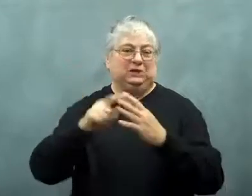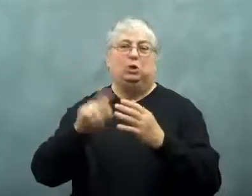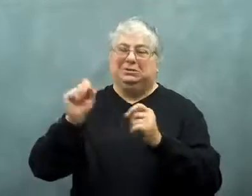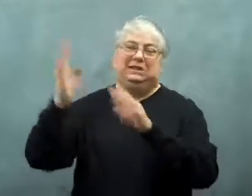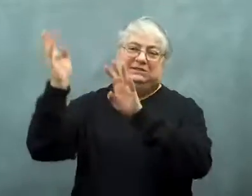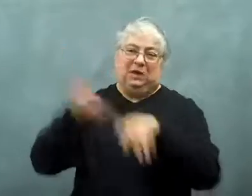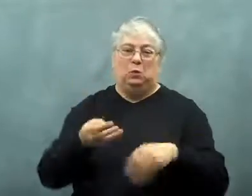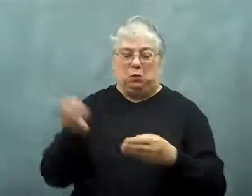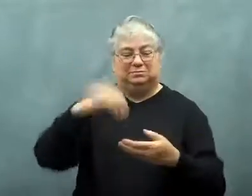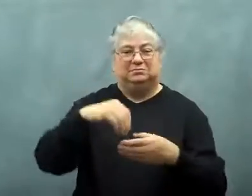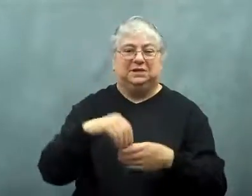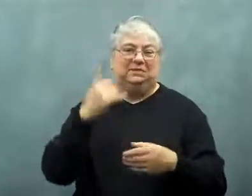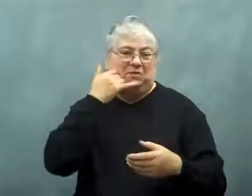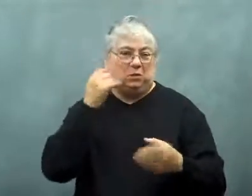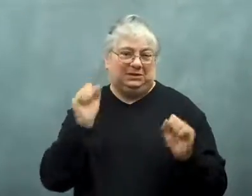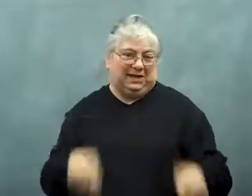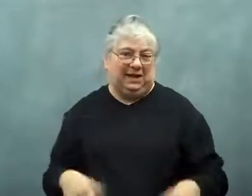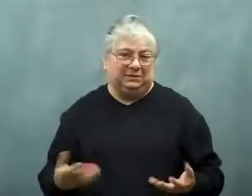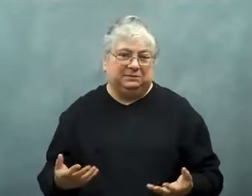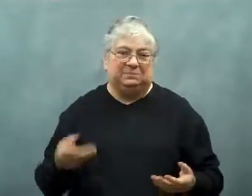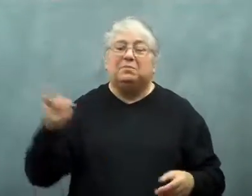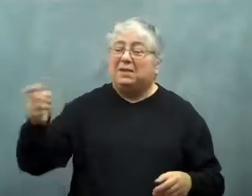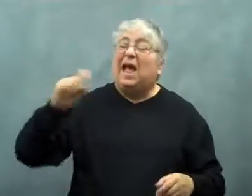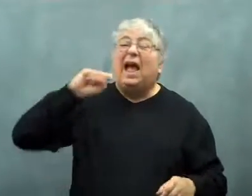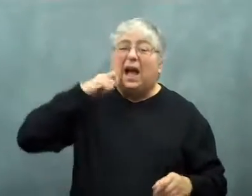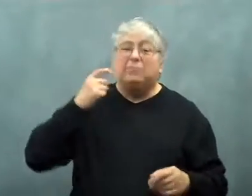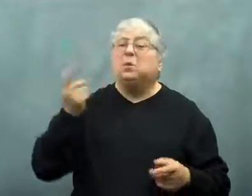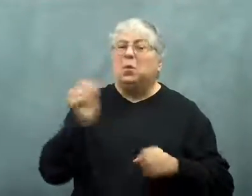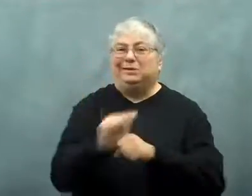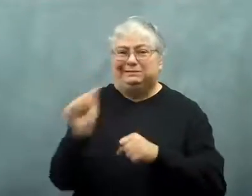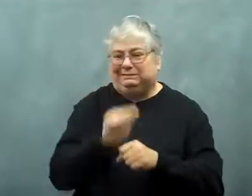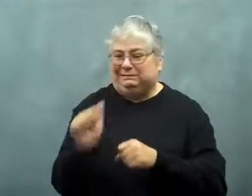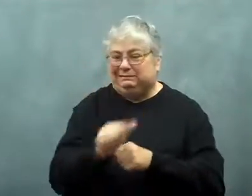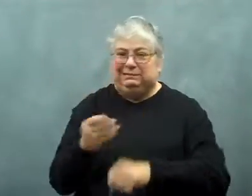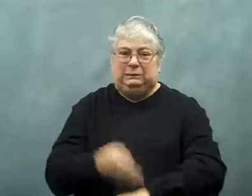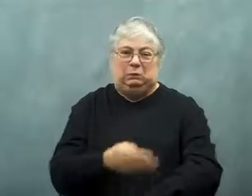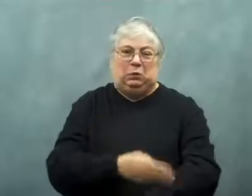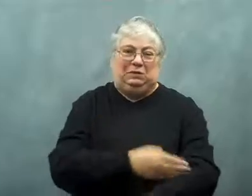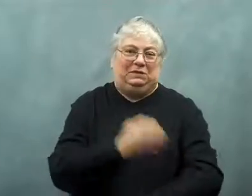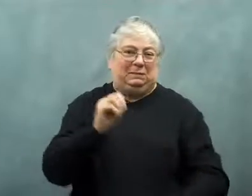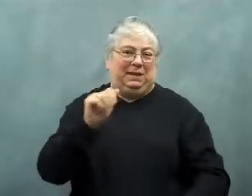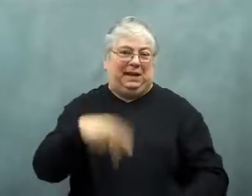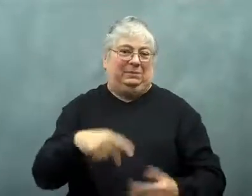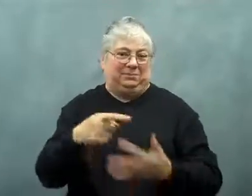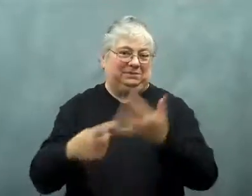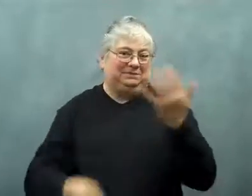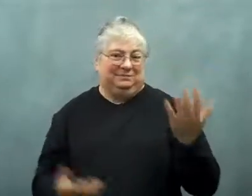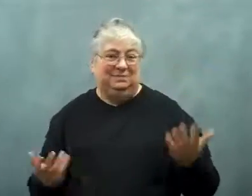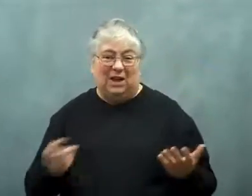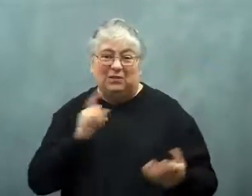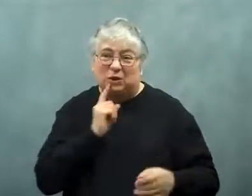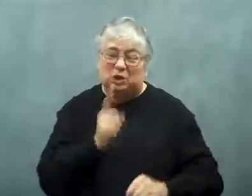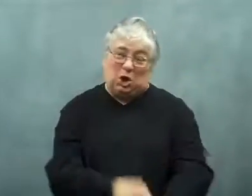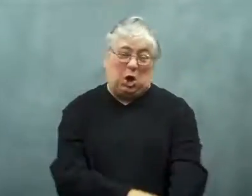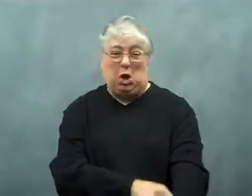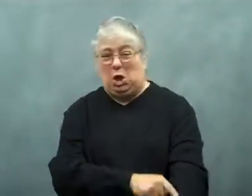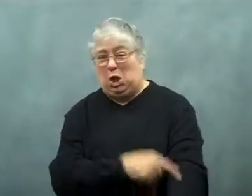It was then available for download.